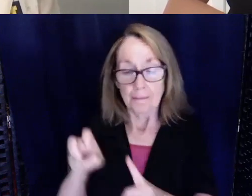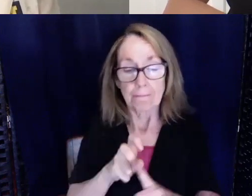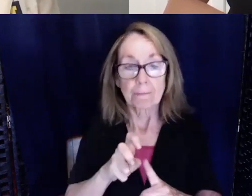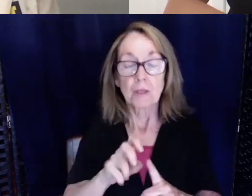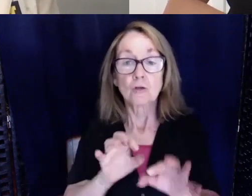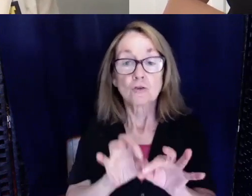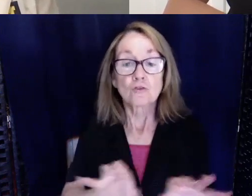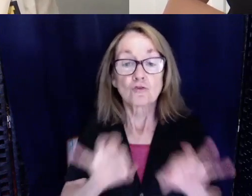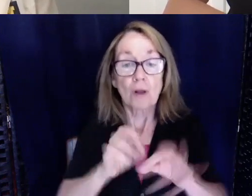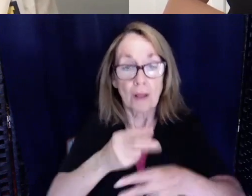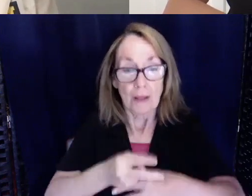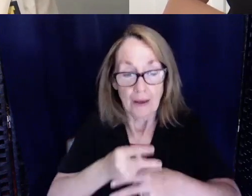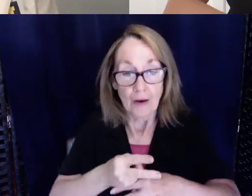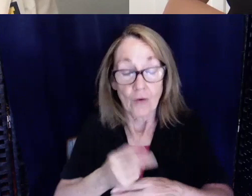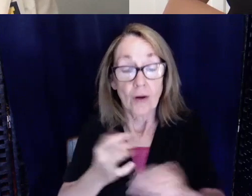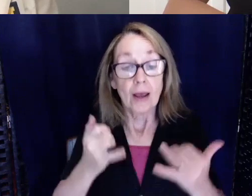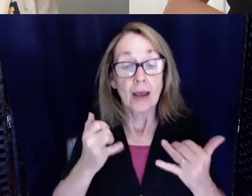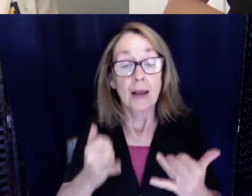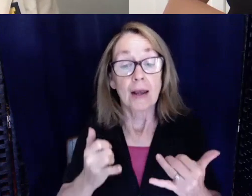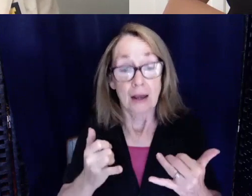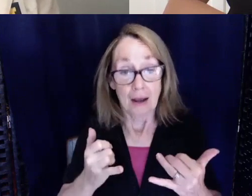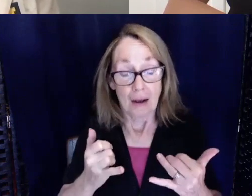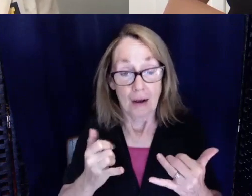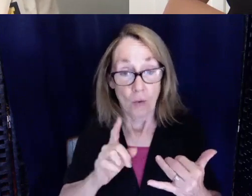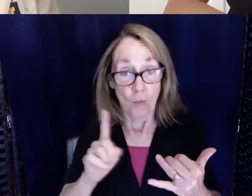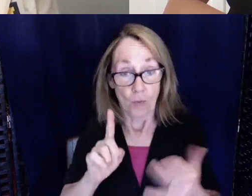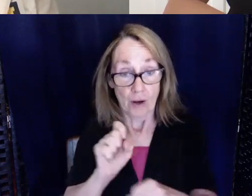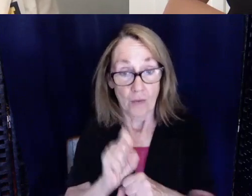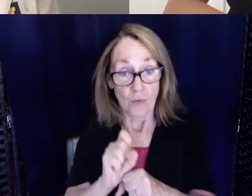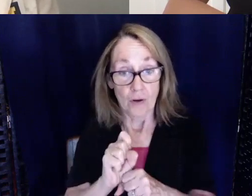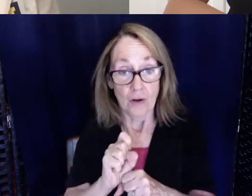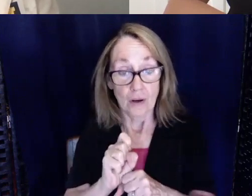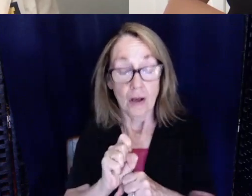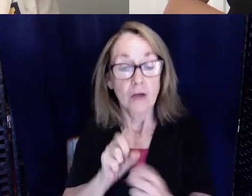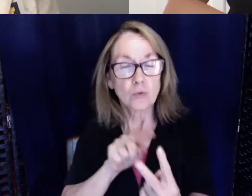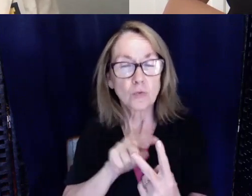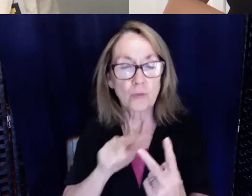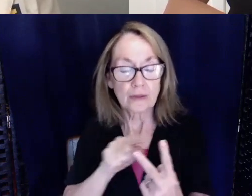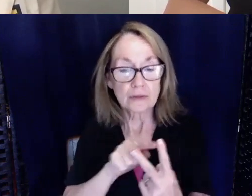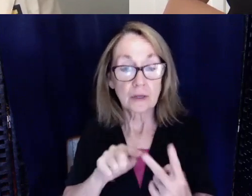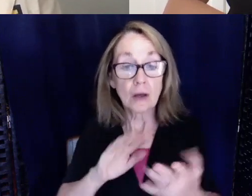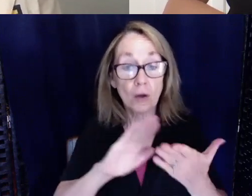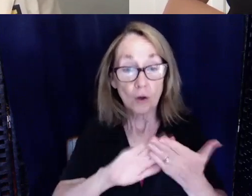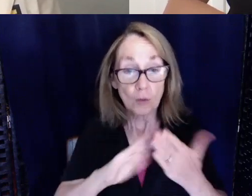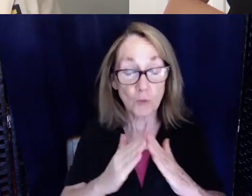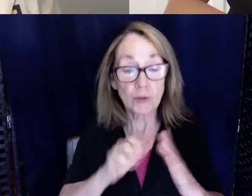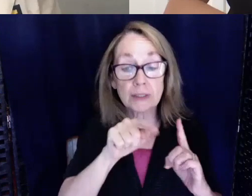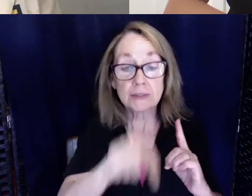and now at Henry Ford where I currently work, I do two things. I work in the community and I will do flu shots